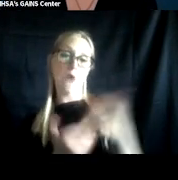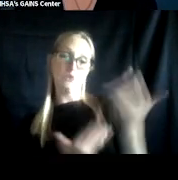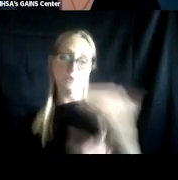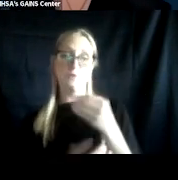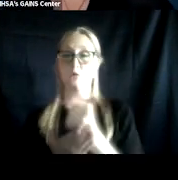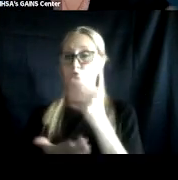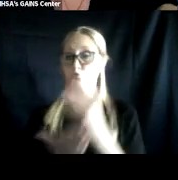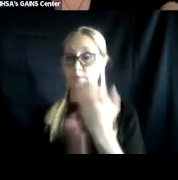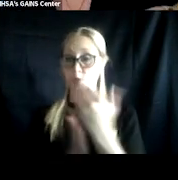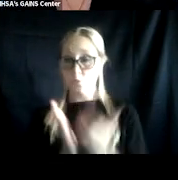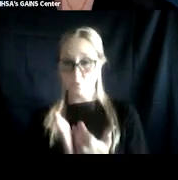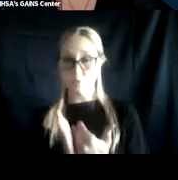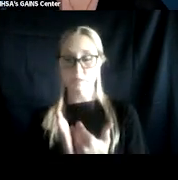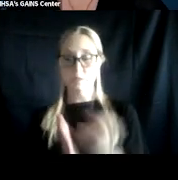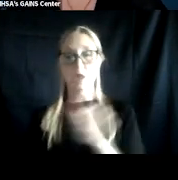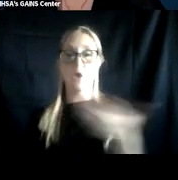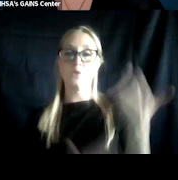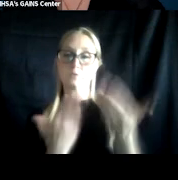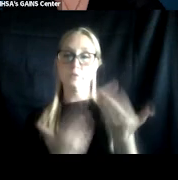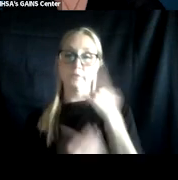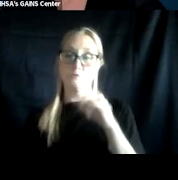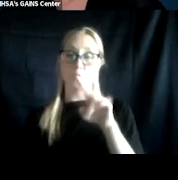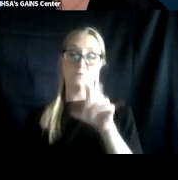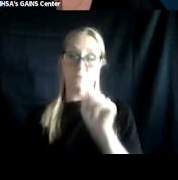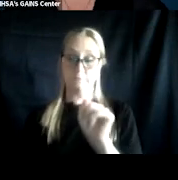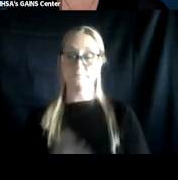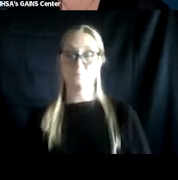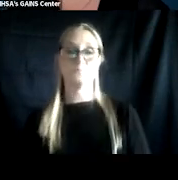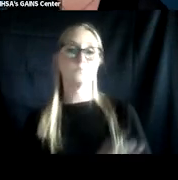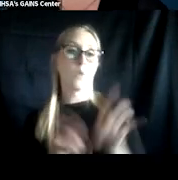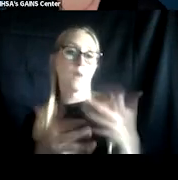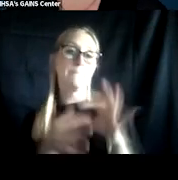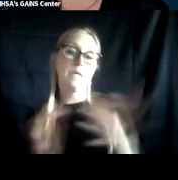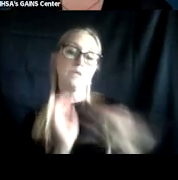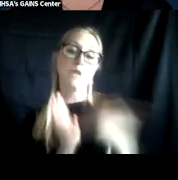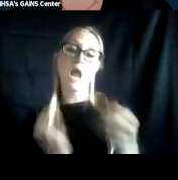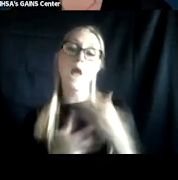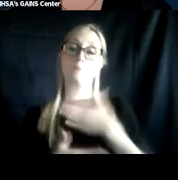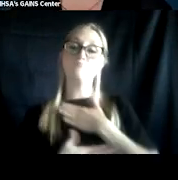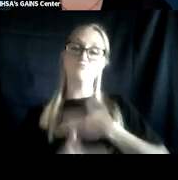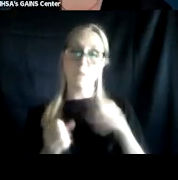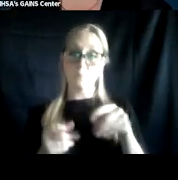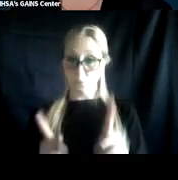that provide services to veterans. I want to mention again, how much we appreciate the opportunity to partner